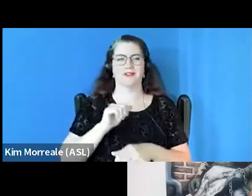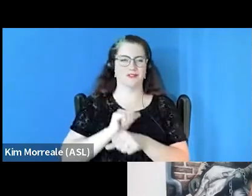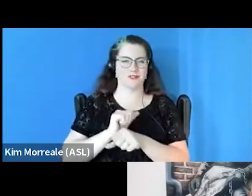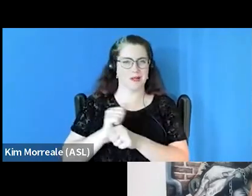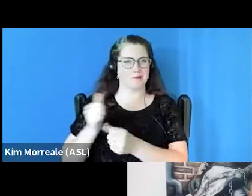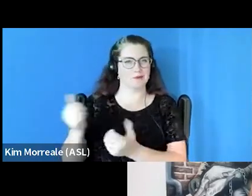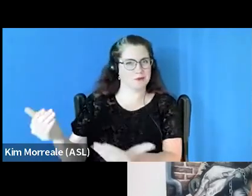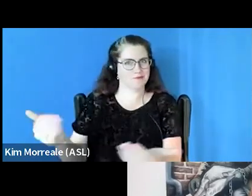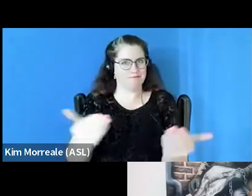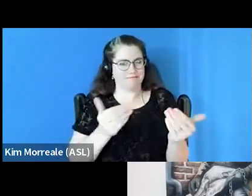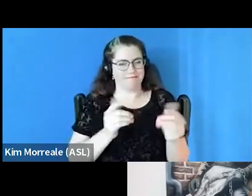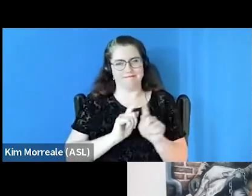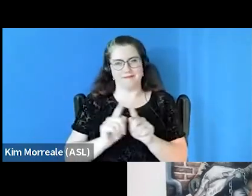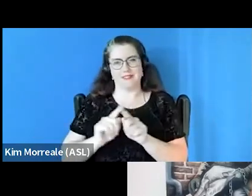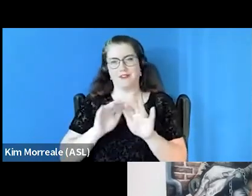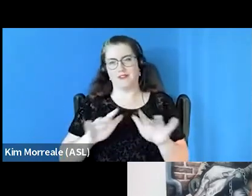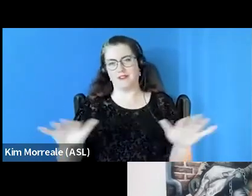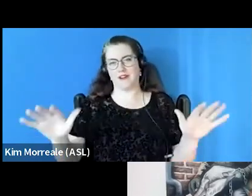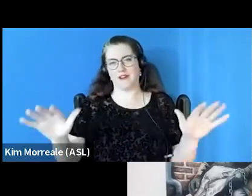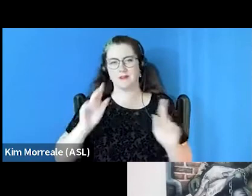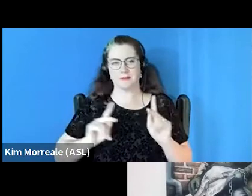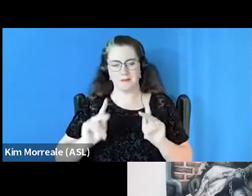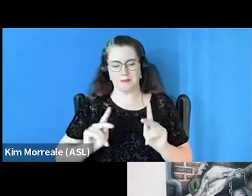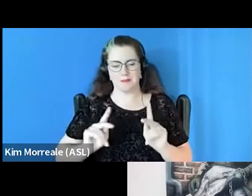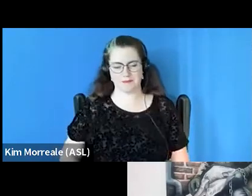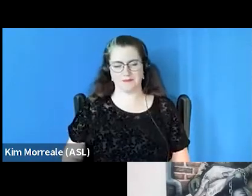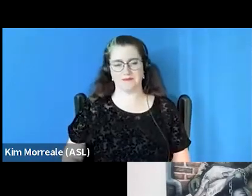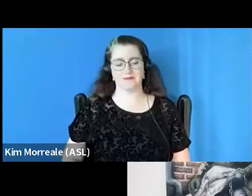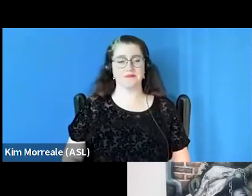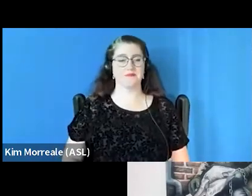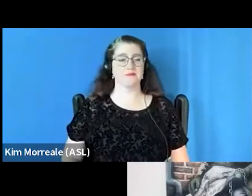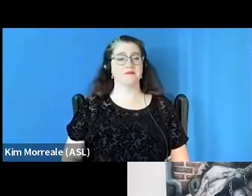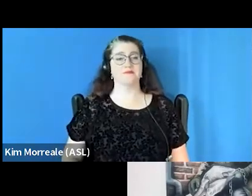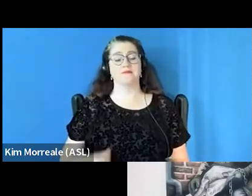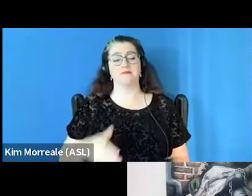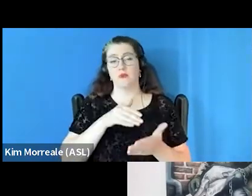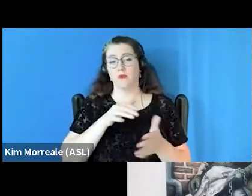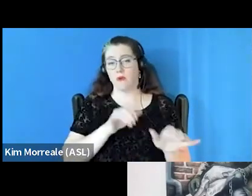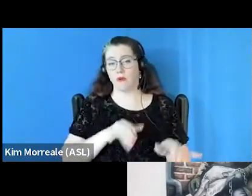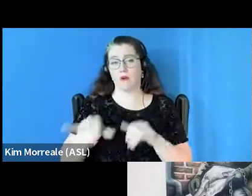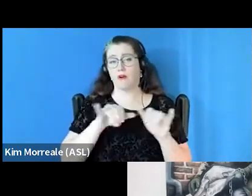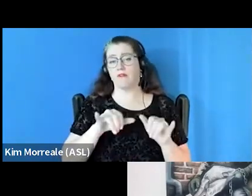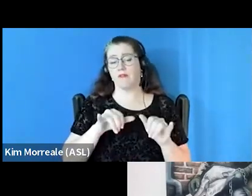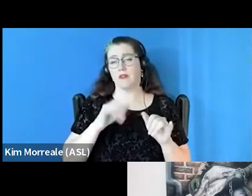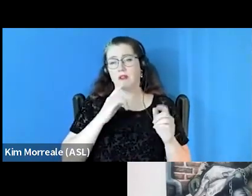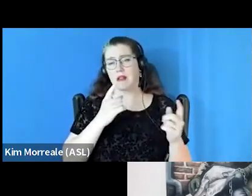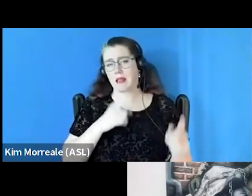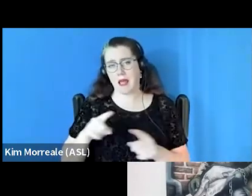from different backgrounds because often part of the issue that prevents people from navigating through the system